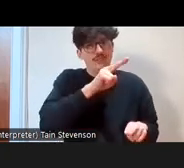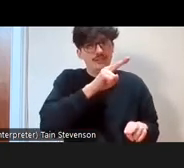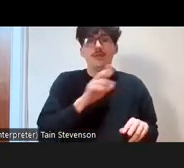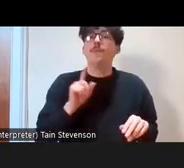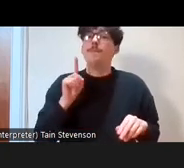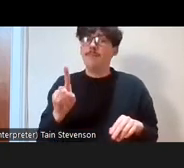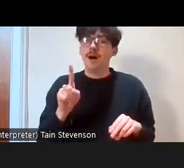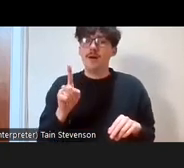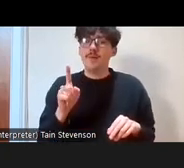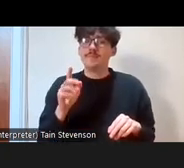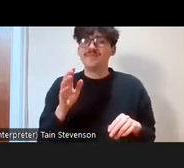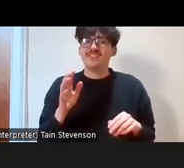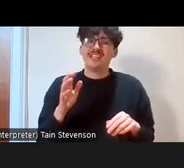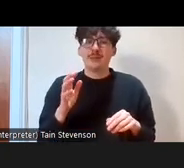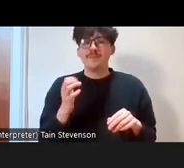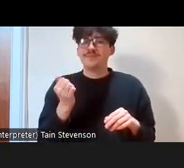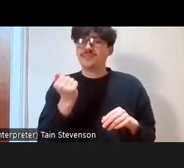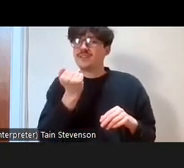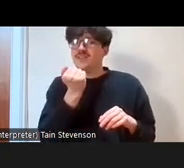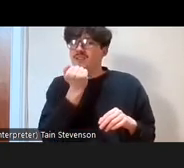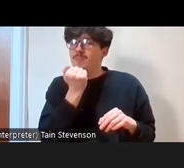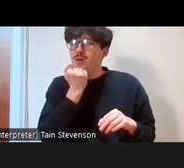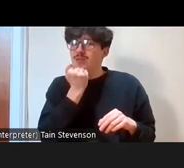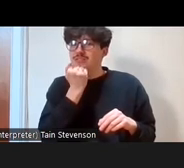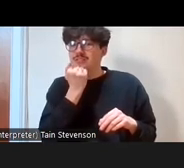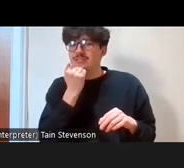we have may contract on the slide but we're starting to see that they are contracting.